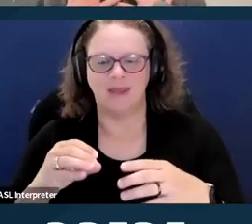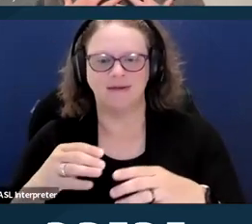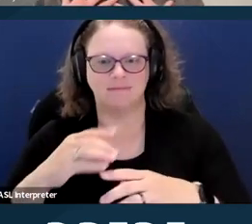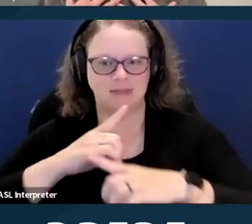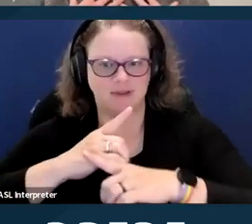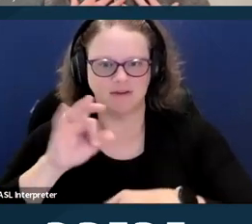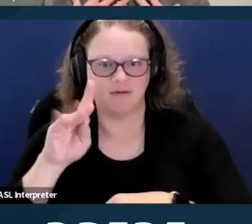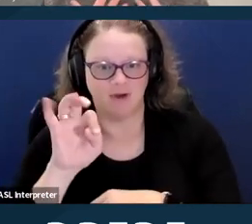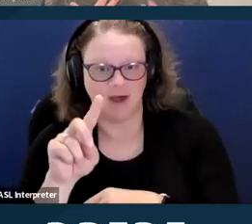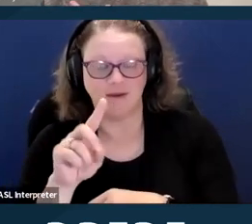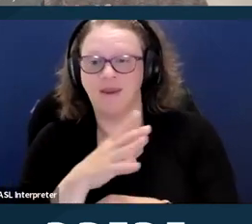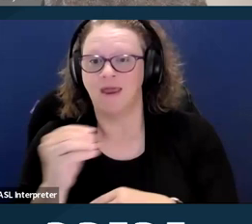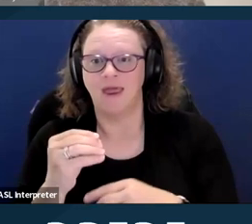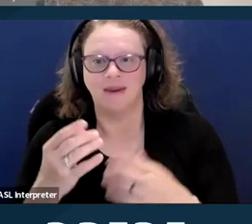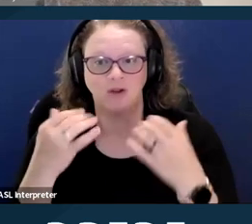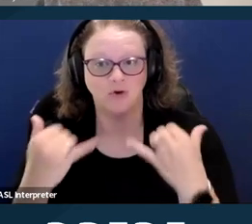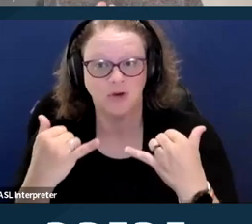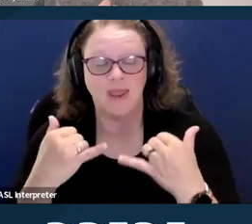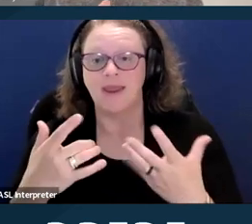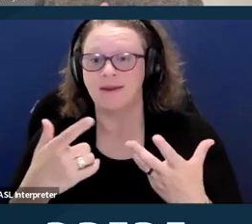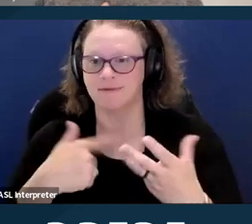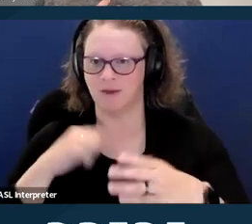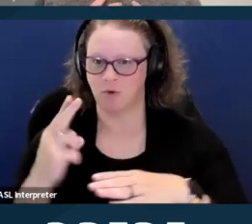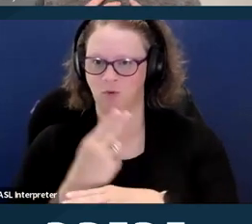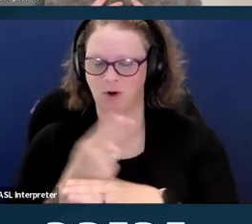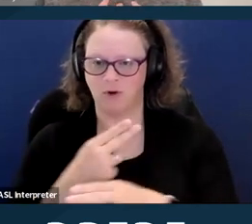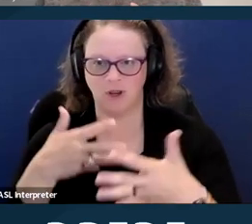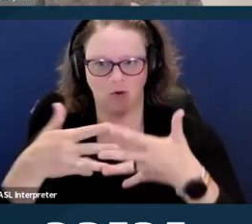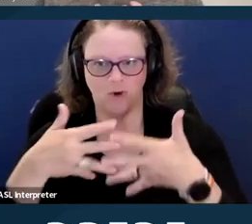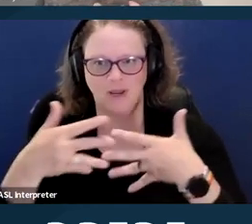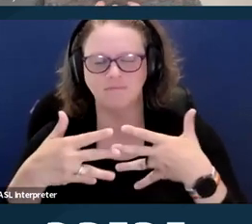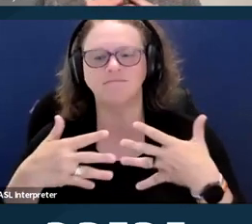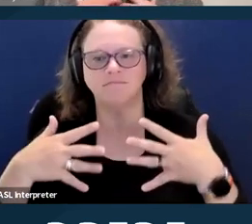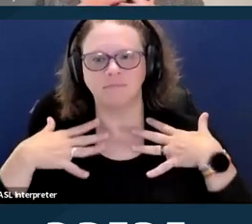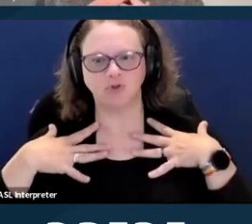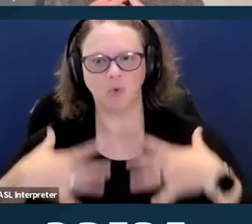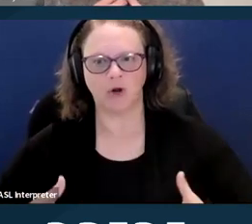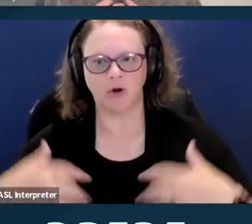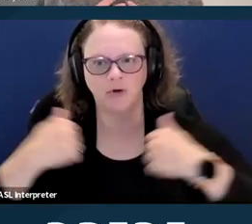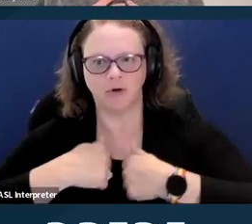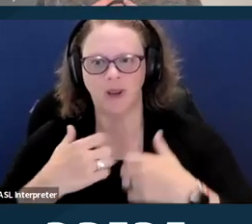I'm wearing a gray sweater. I am a 26-year-old white woman.